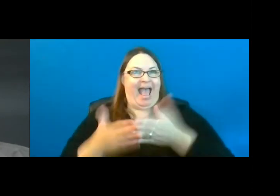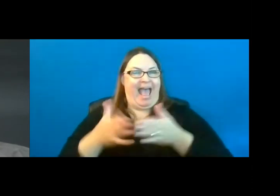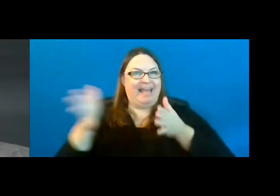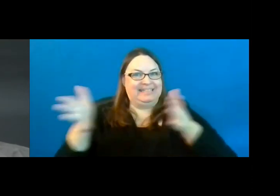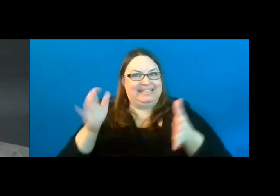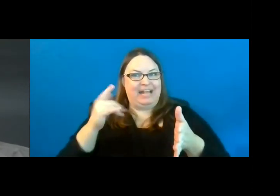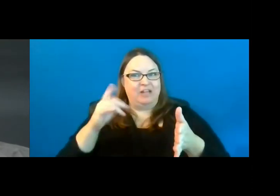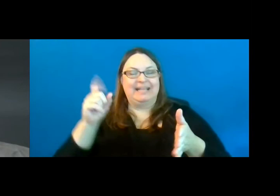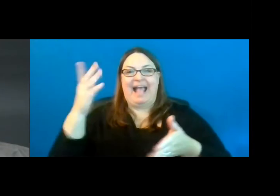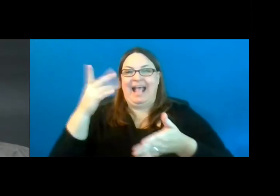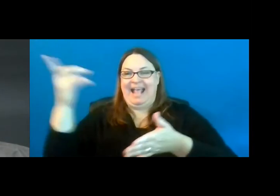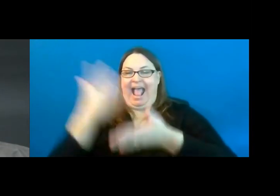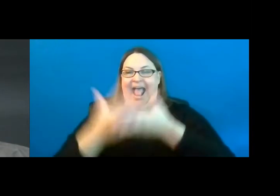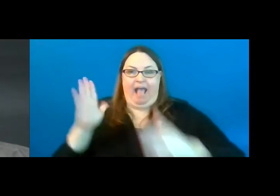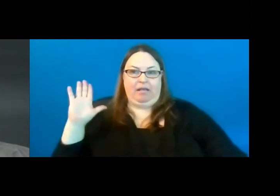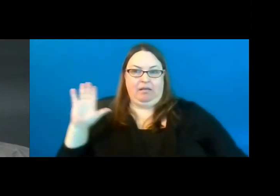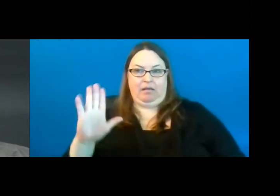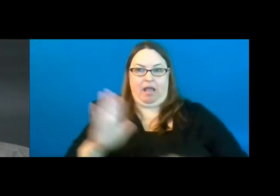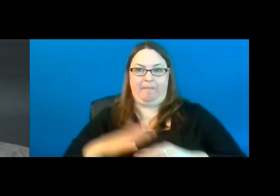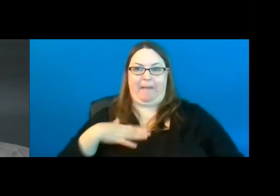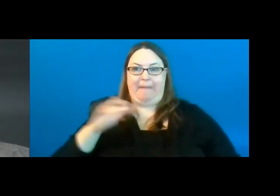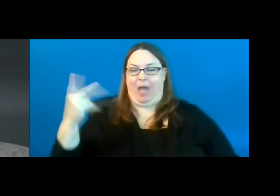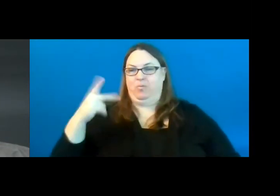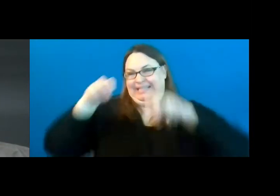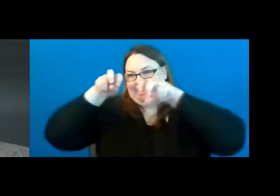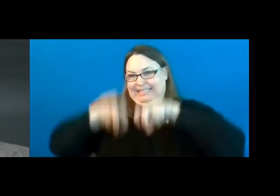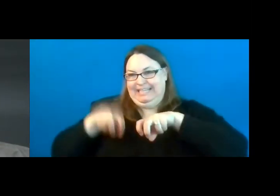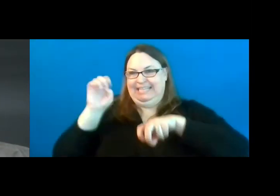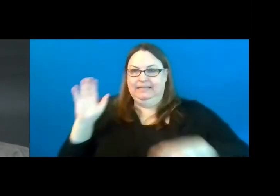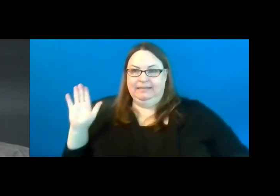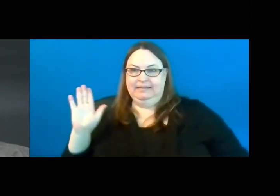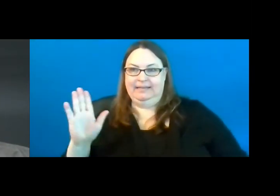Joe puts his hand on my back, we're sitting next to each other, and if he wants me to